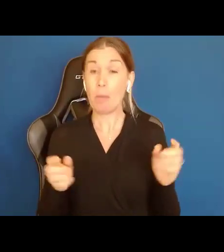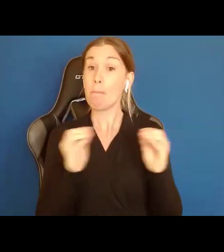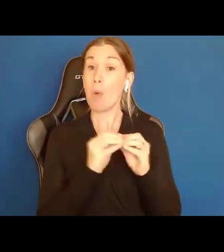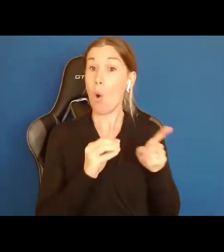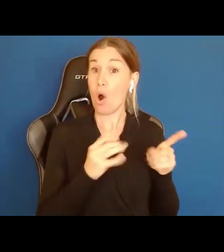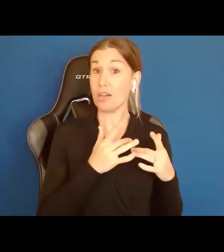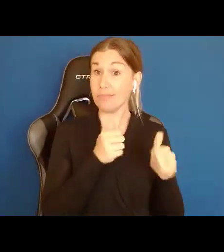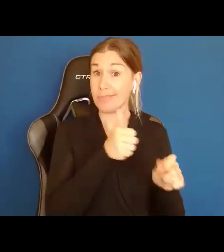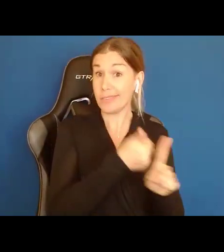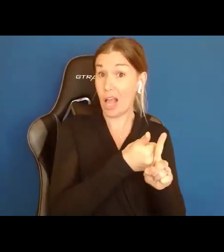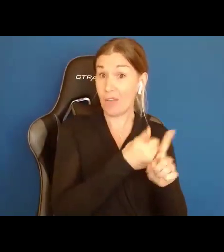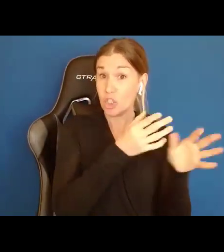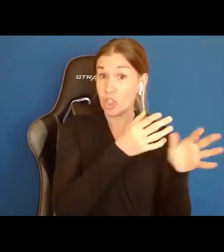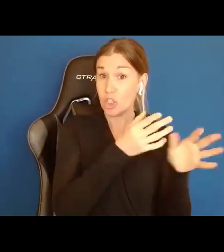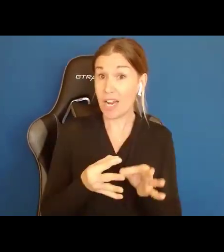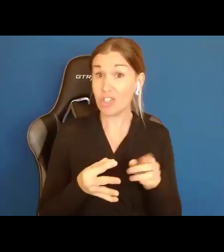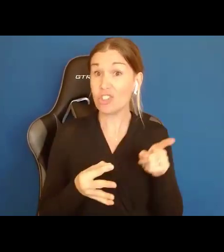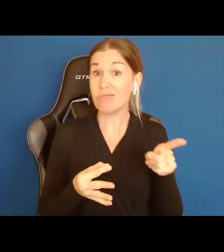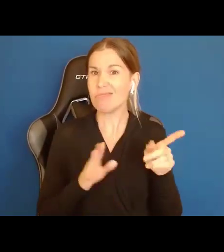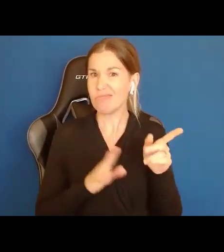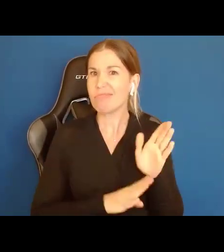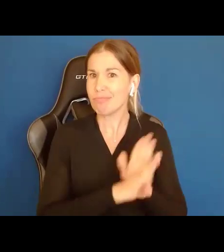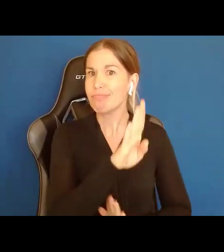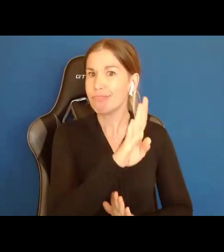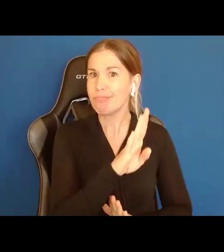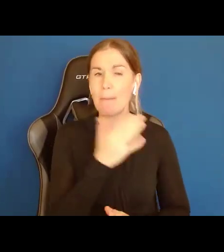found to be, across the board, better able to recognize abusive